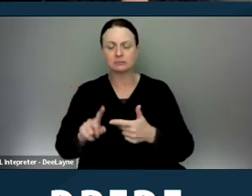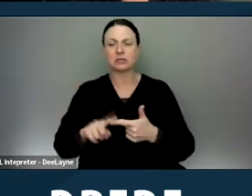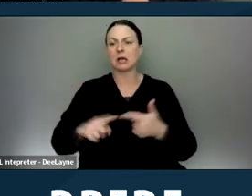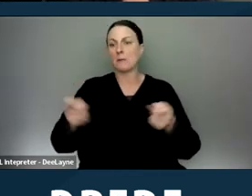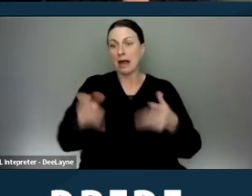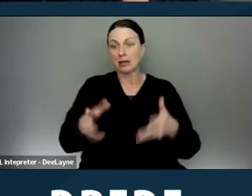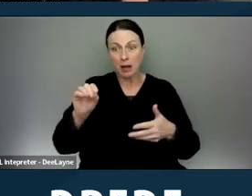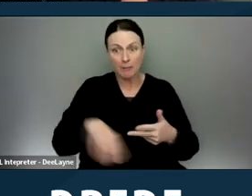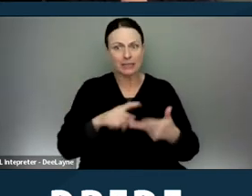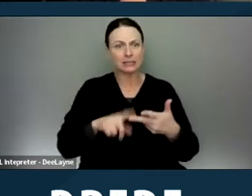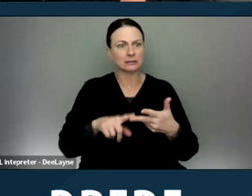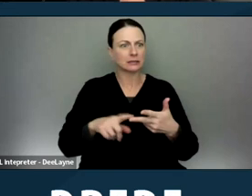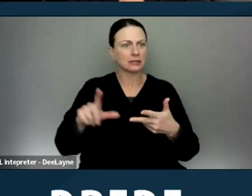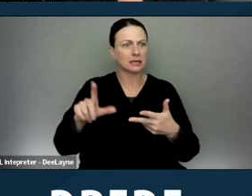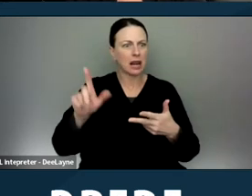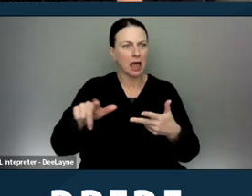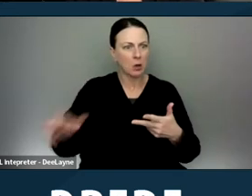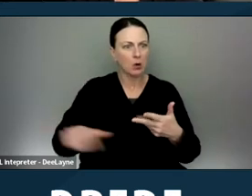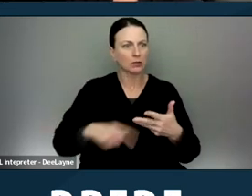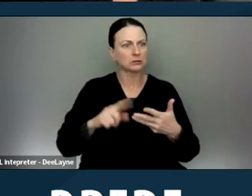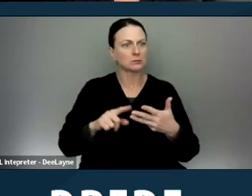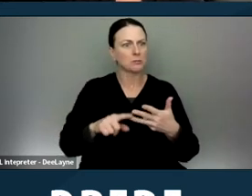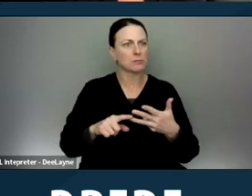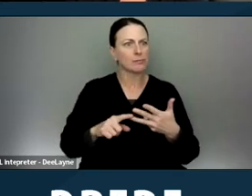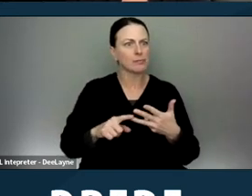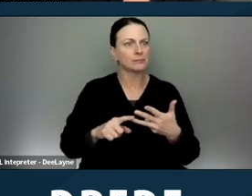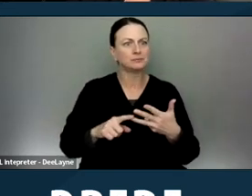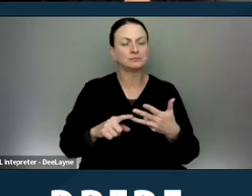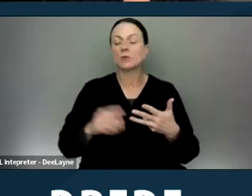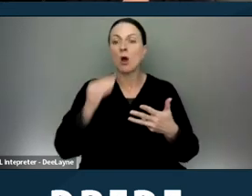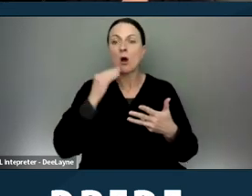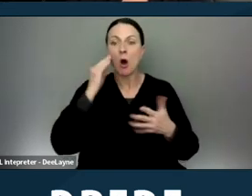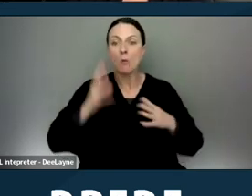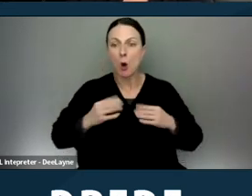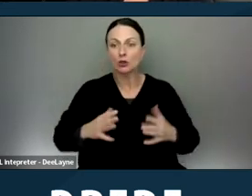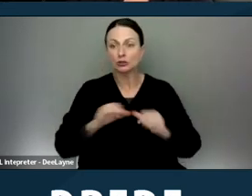landlords, as well as homeowners associations, condo associations,